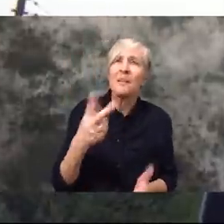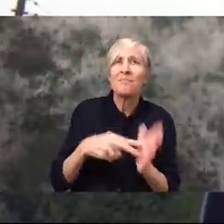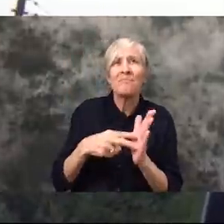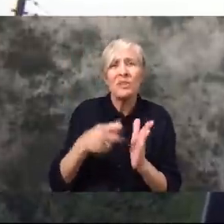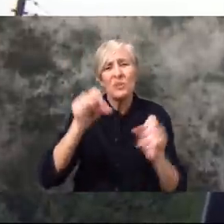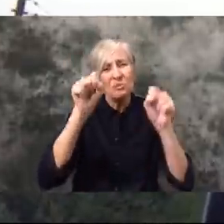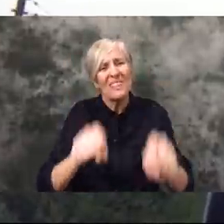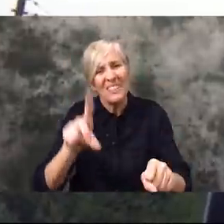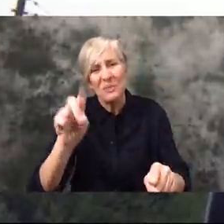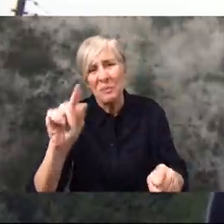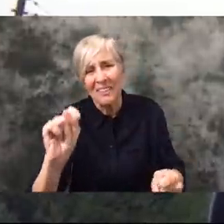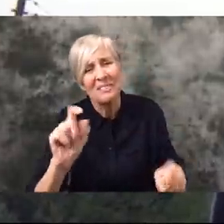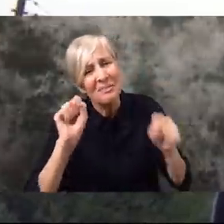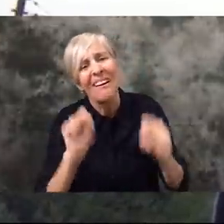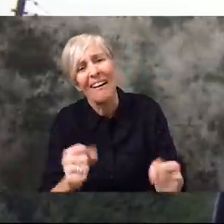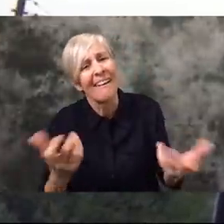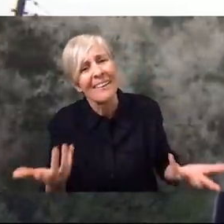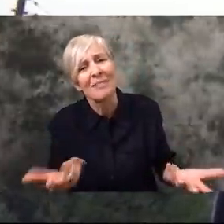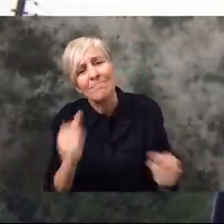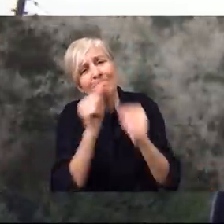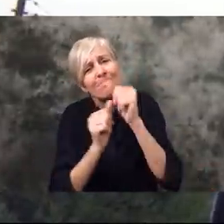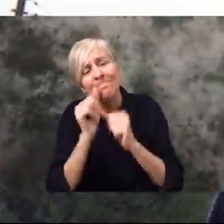that we cannot do.